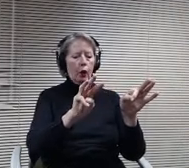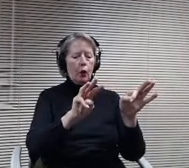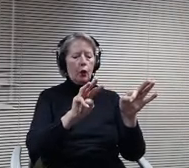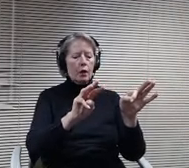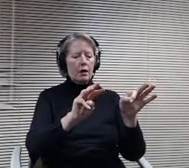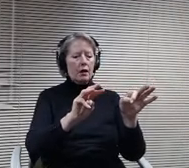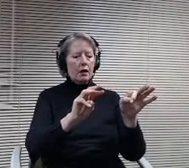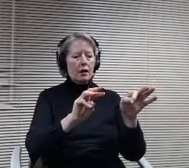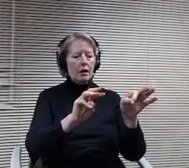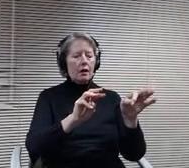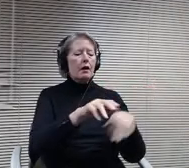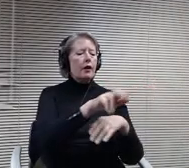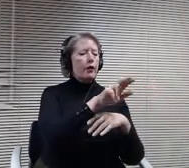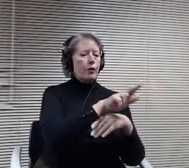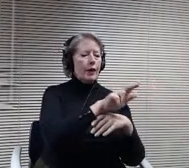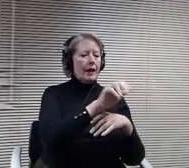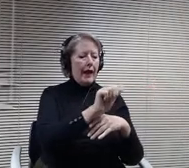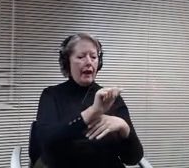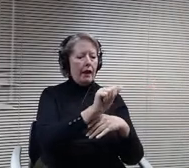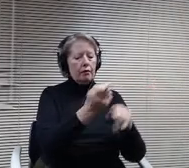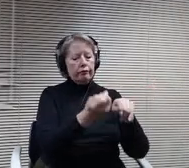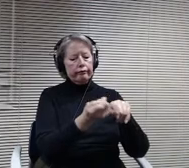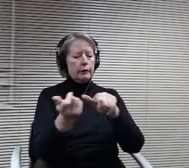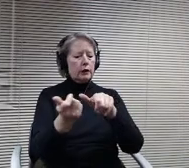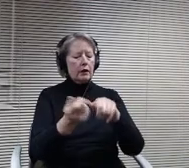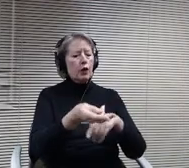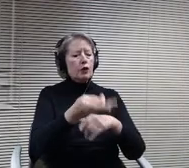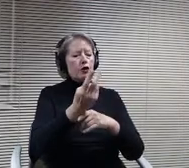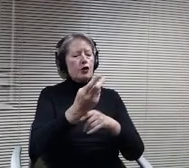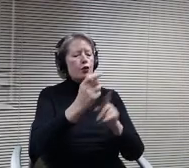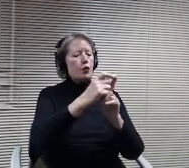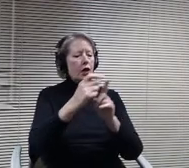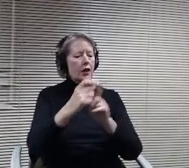you, Mark Christine. I know you can't necessarily show us that